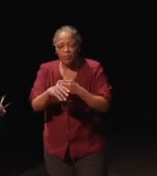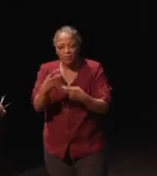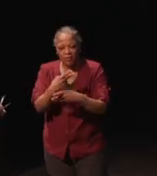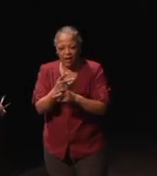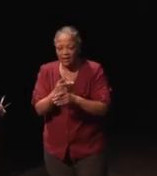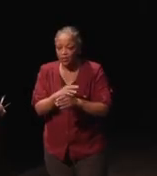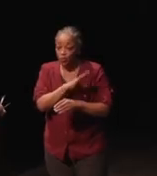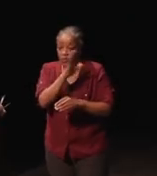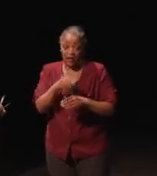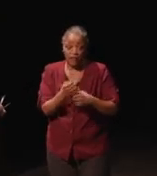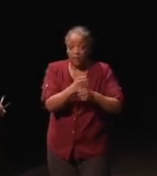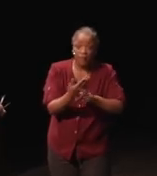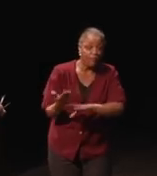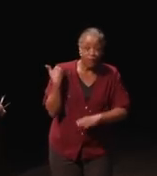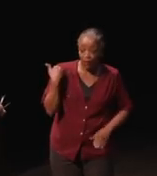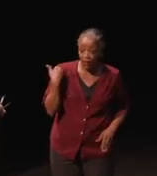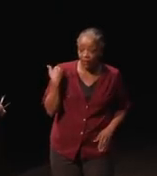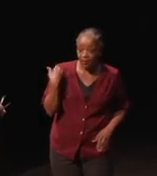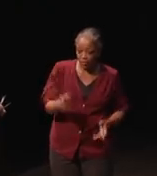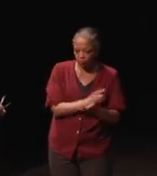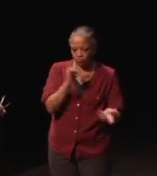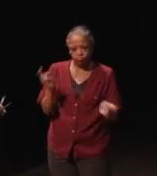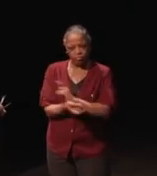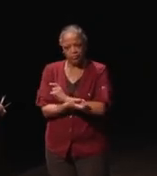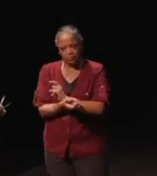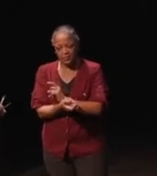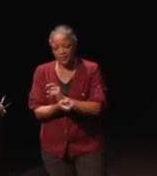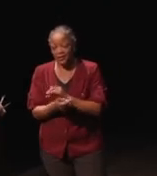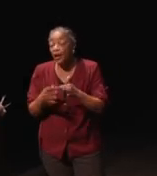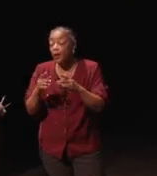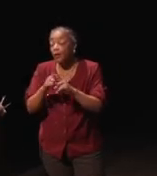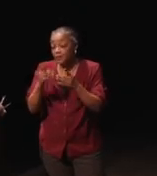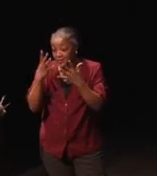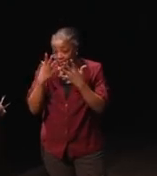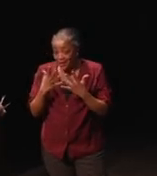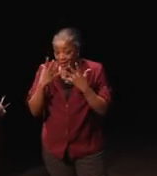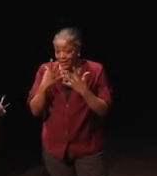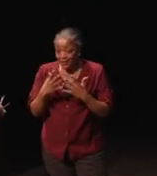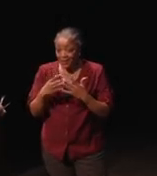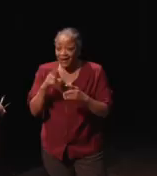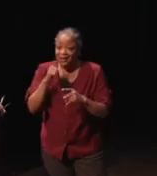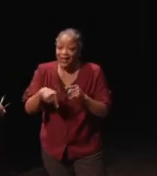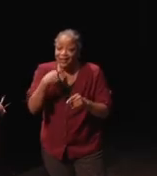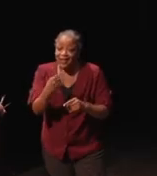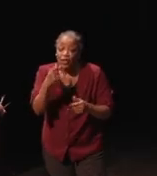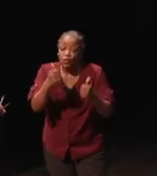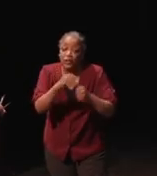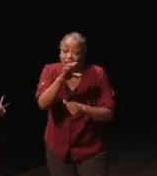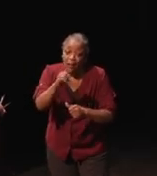were never produced before. And the sad thing about it is, I'm not allowed to tell you which those are,